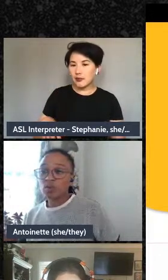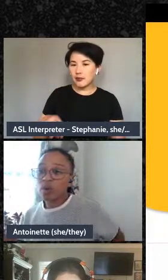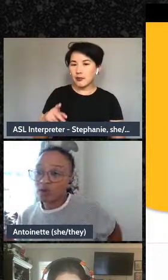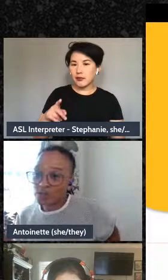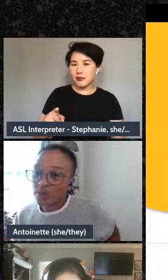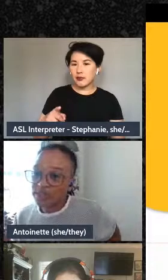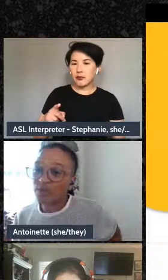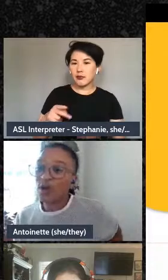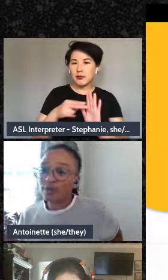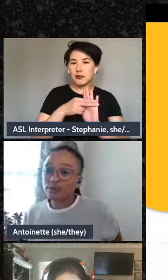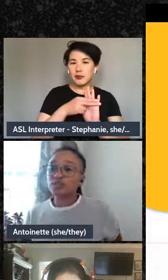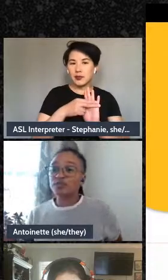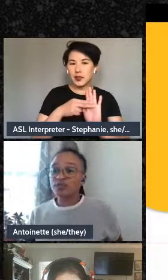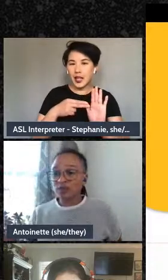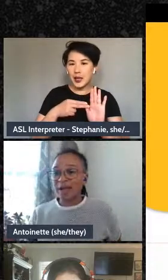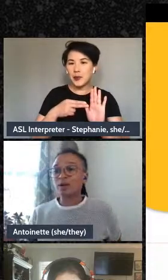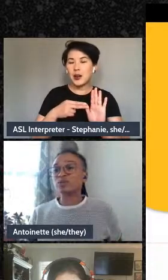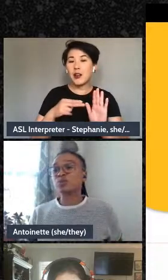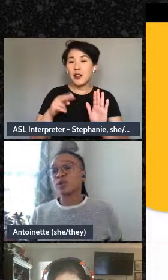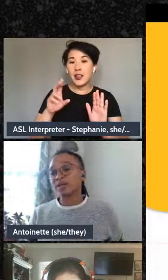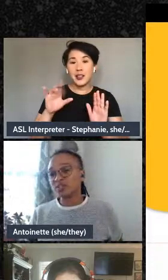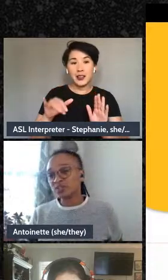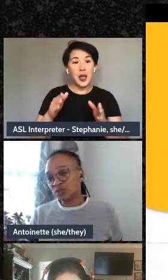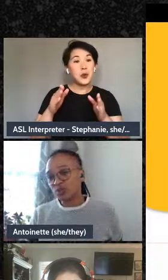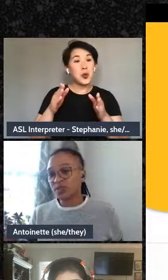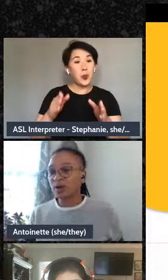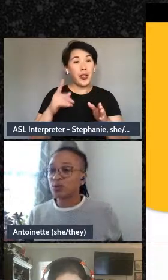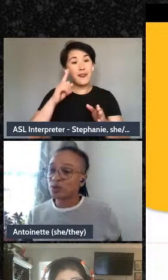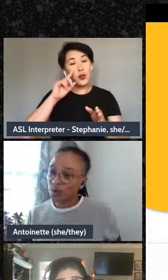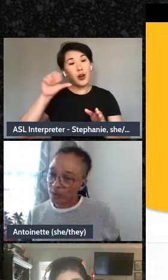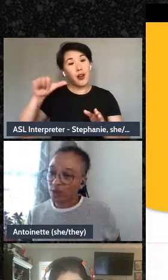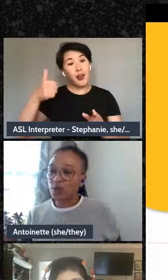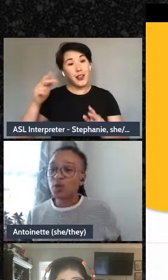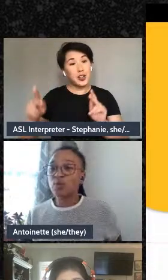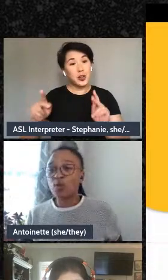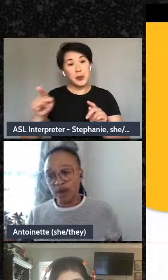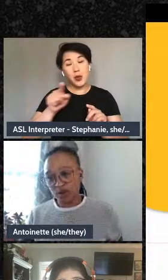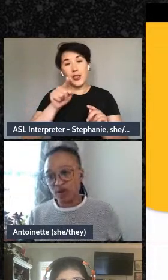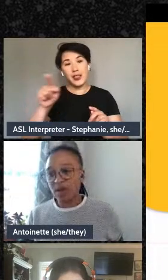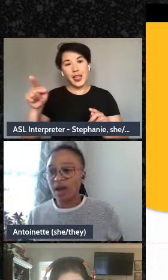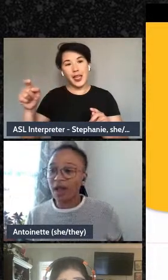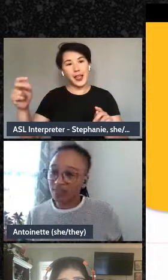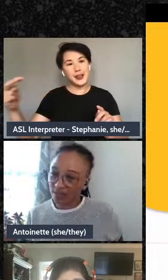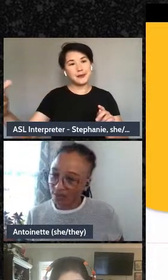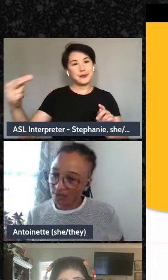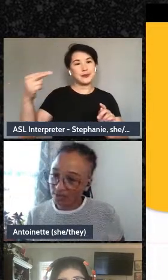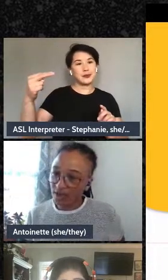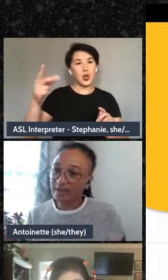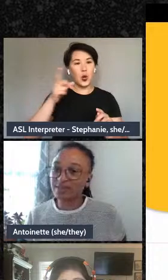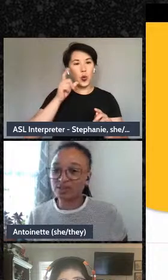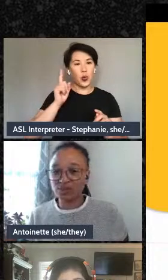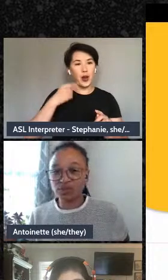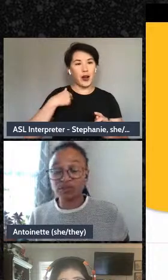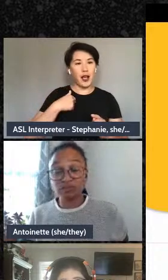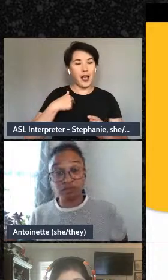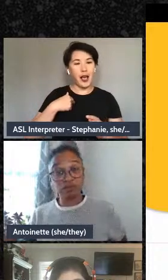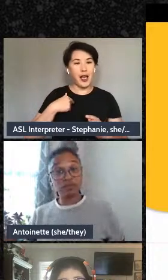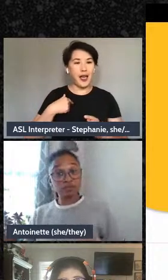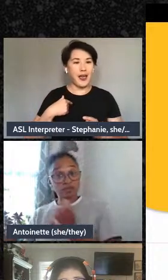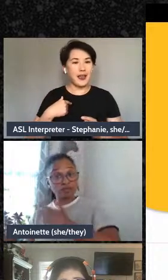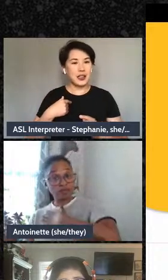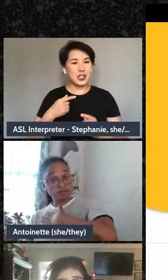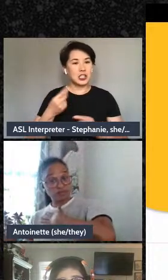were also ways for others to figure out where I stood without knowing where I thought I stood.